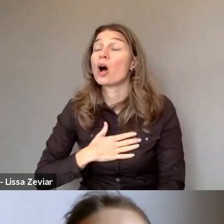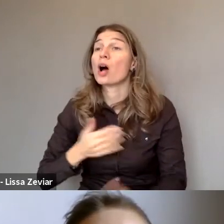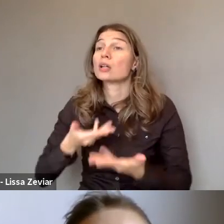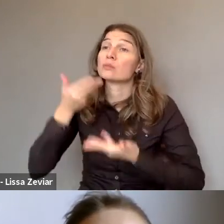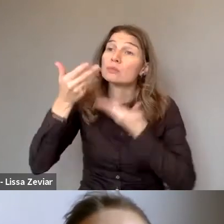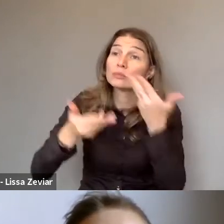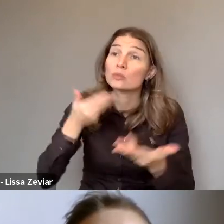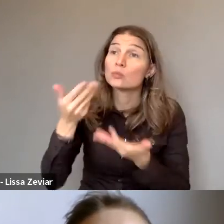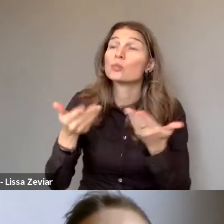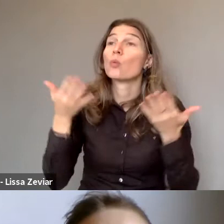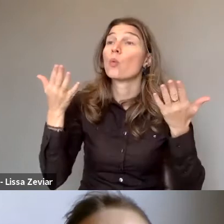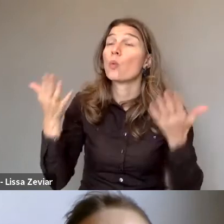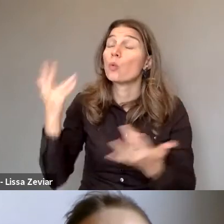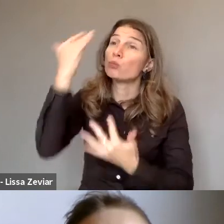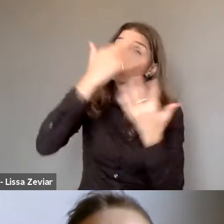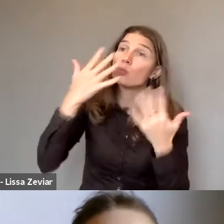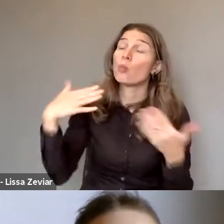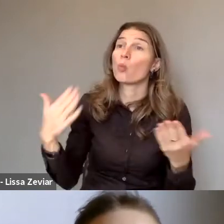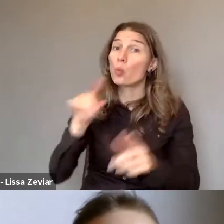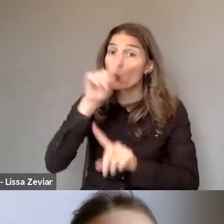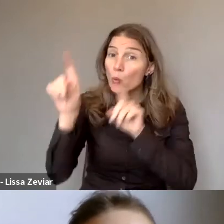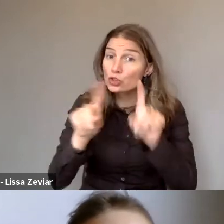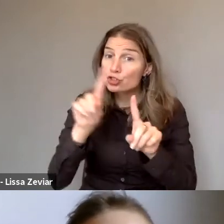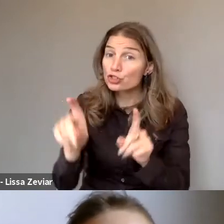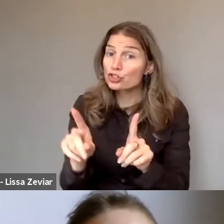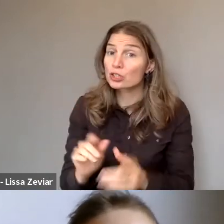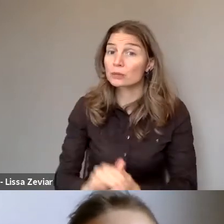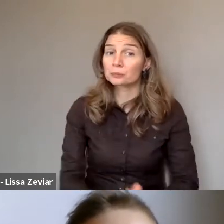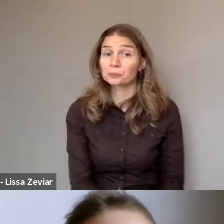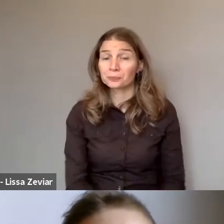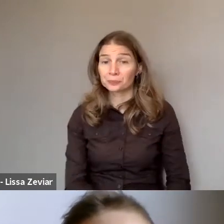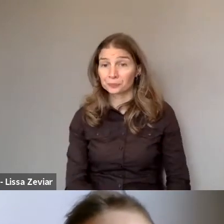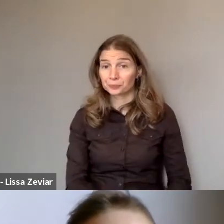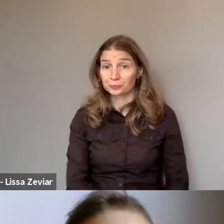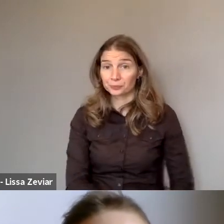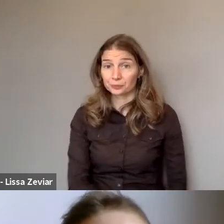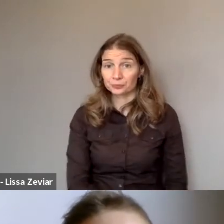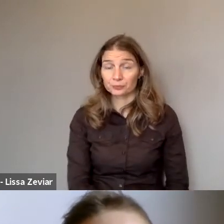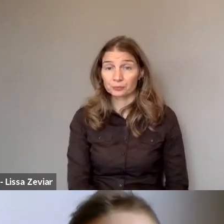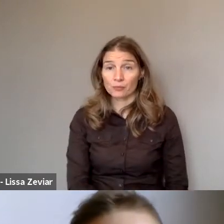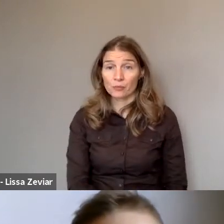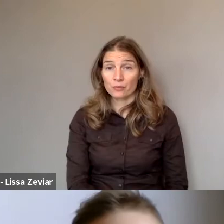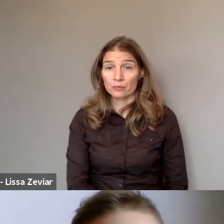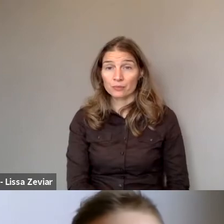Marine can you please tell us about our participants today?